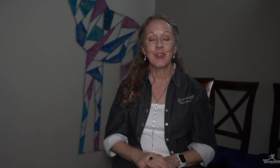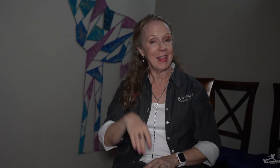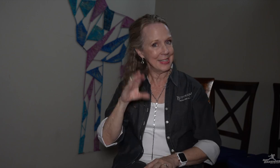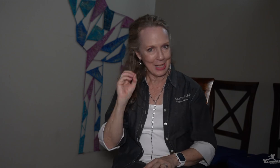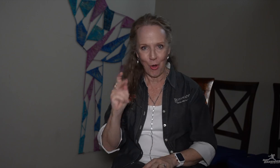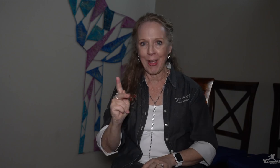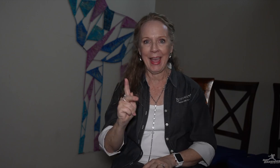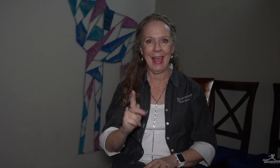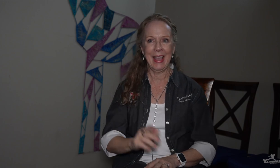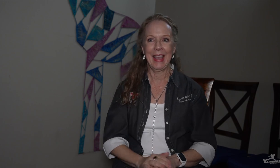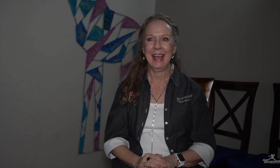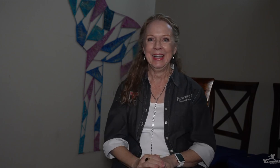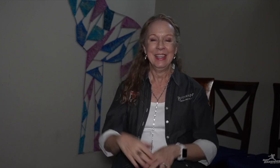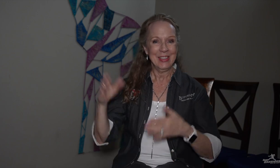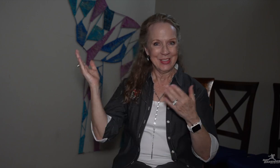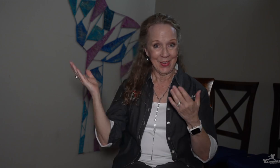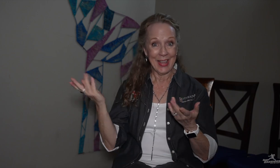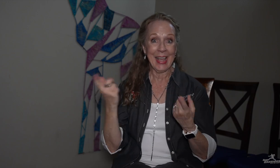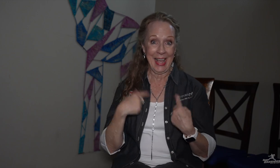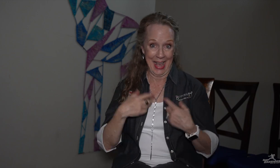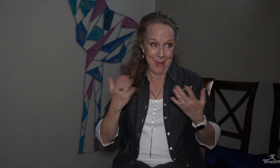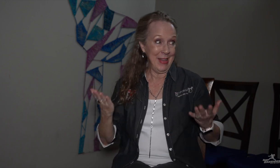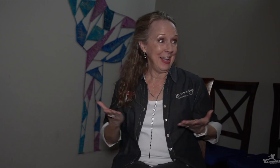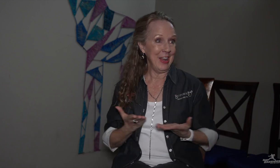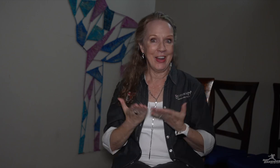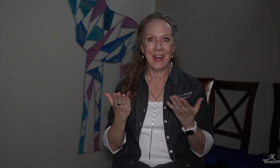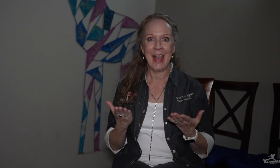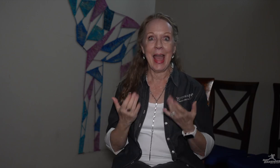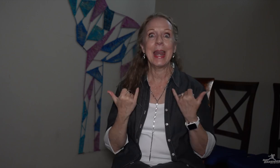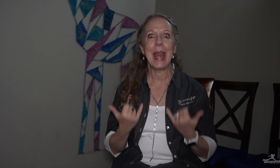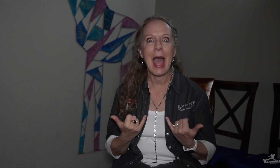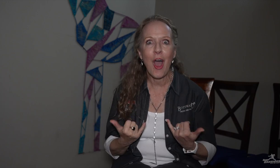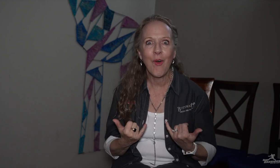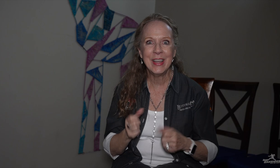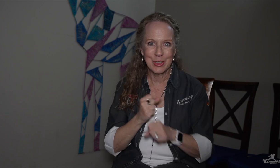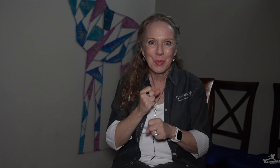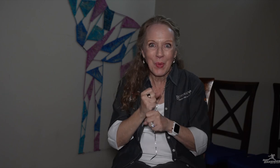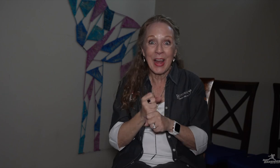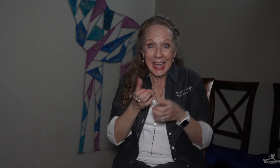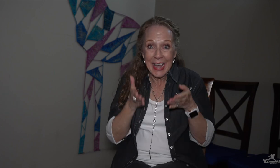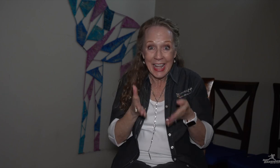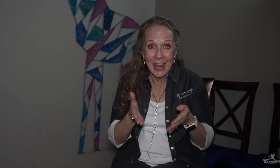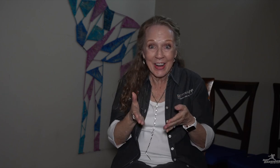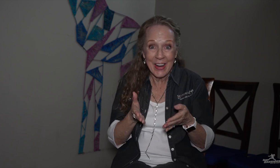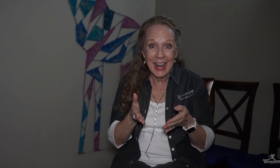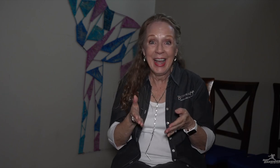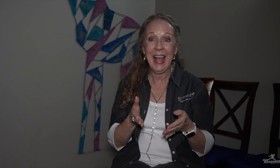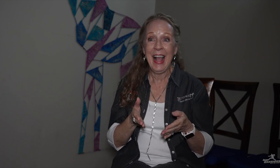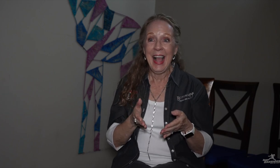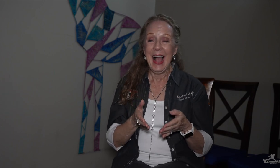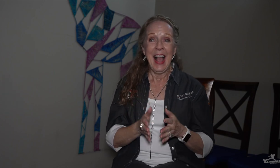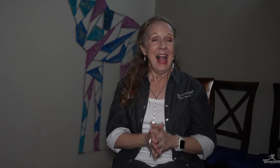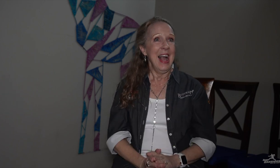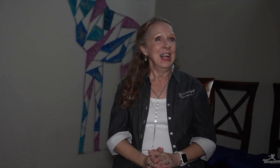The boss said OK. So Nkosi came here, and he’s working now!